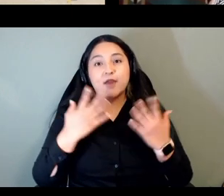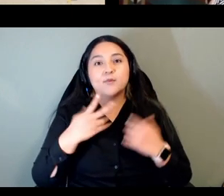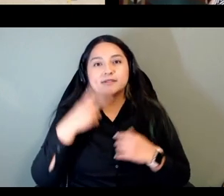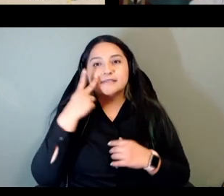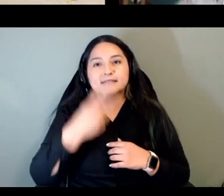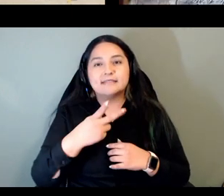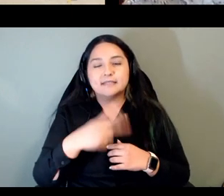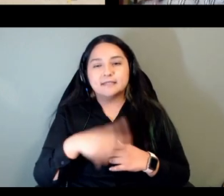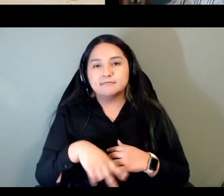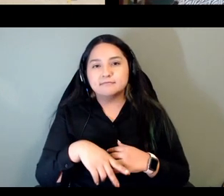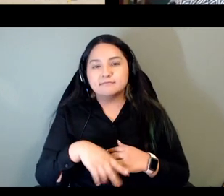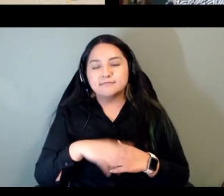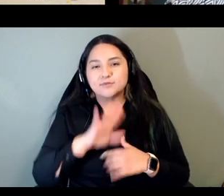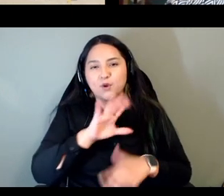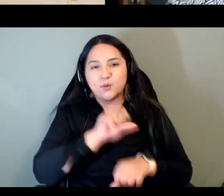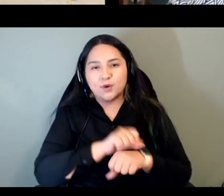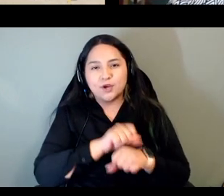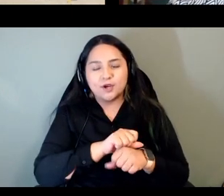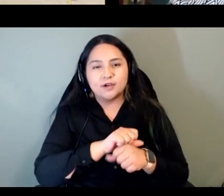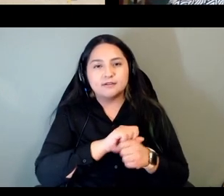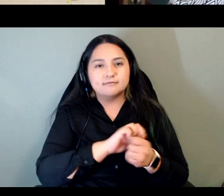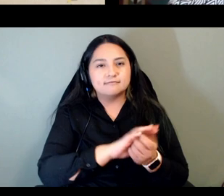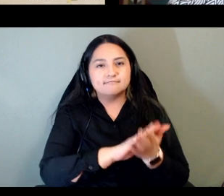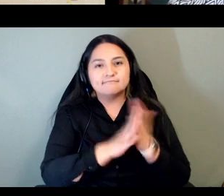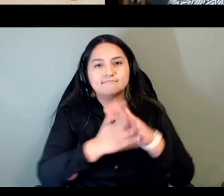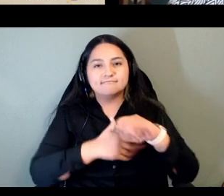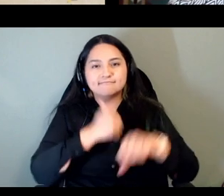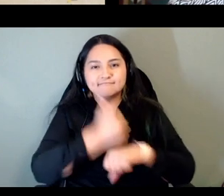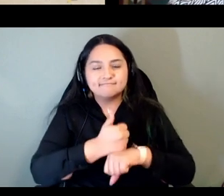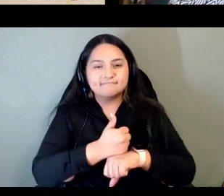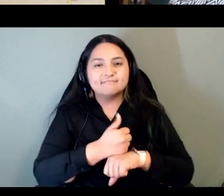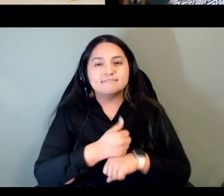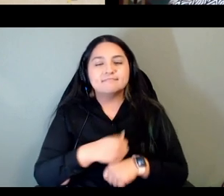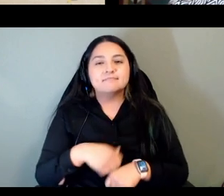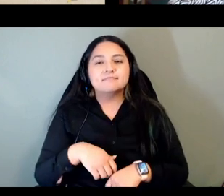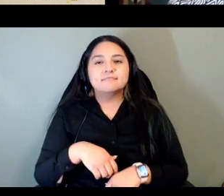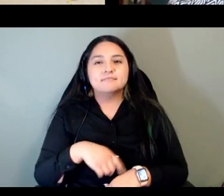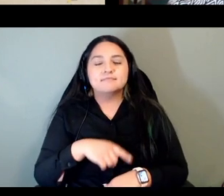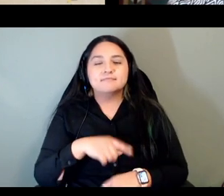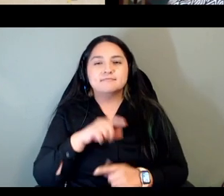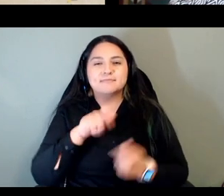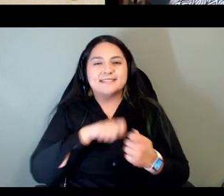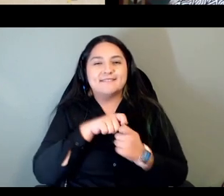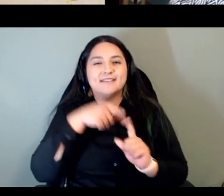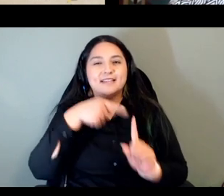work has come to life um and specifically that piece around connecting uh people to